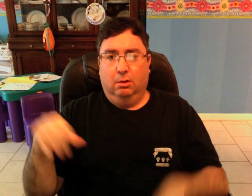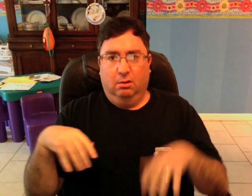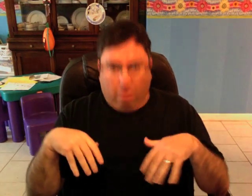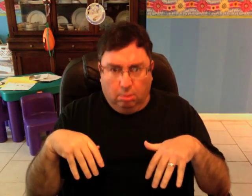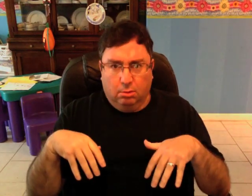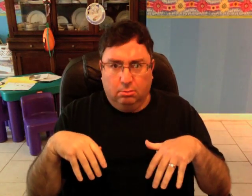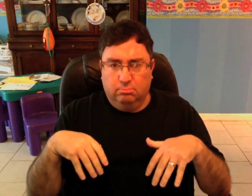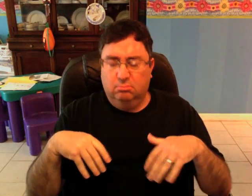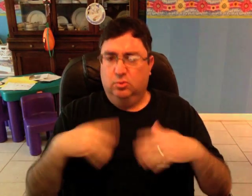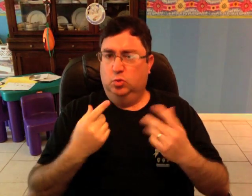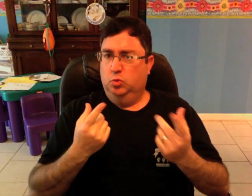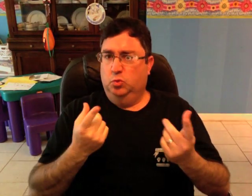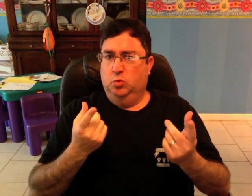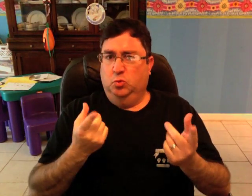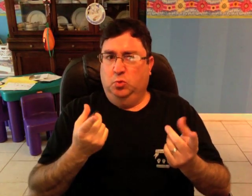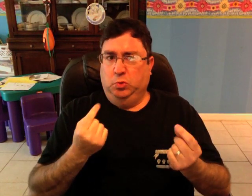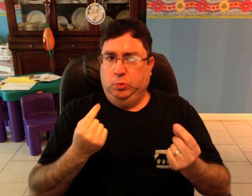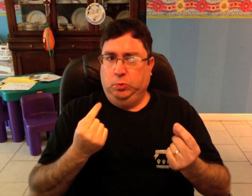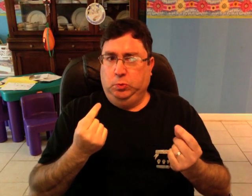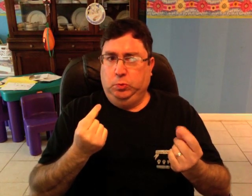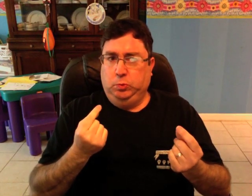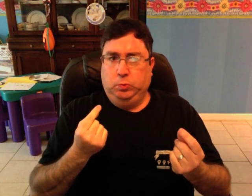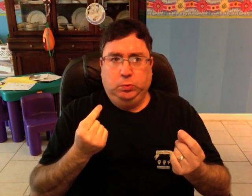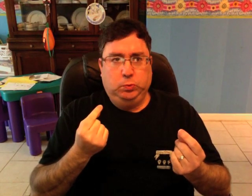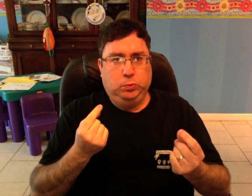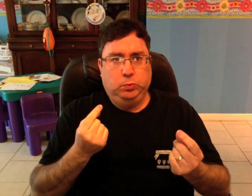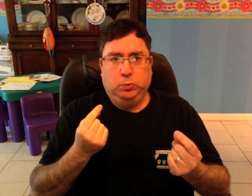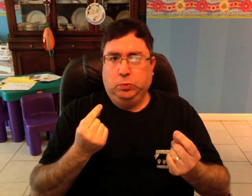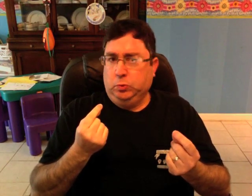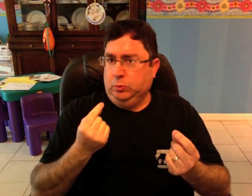So they thought hard on what to do.